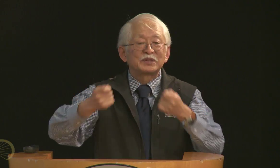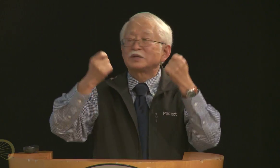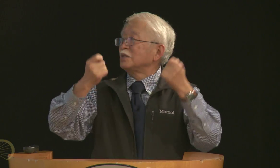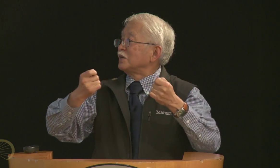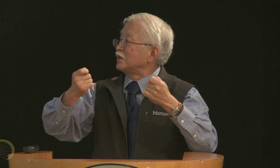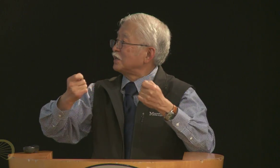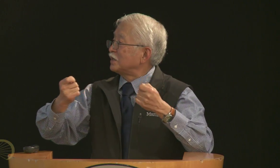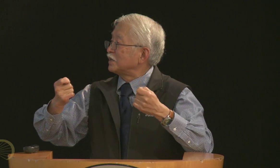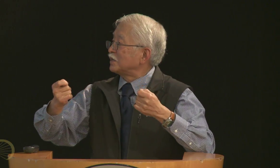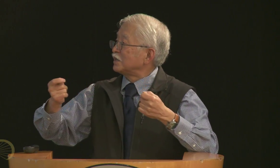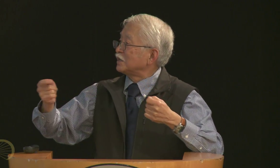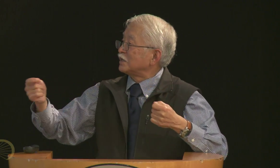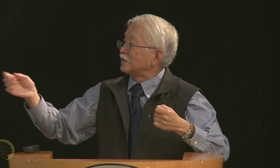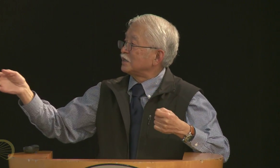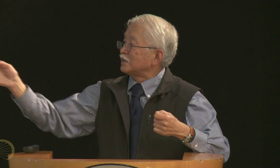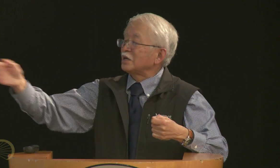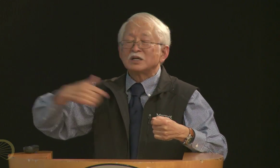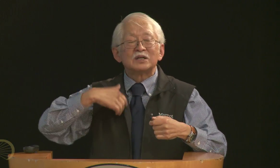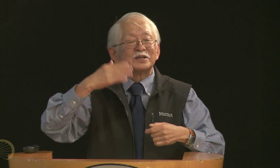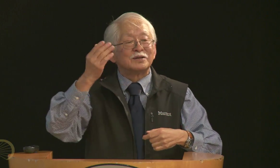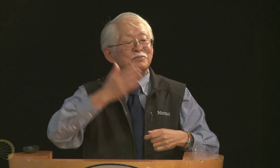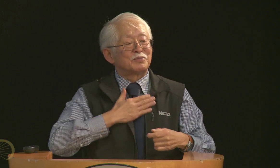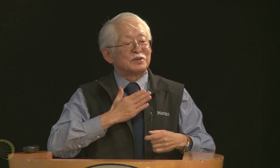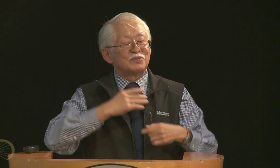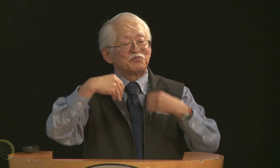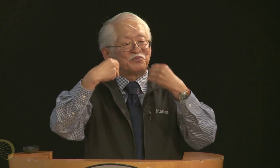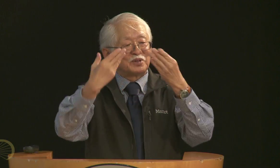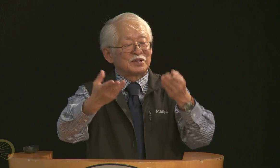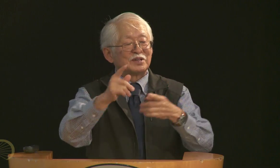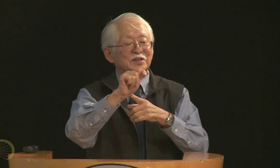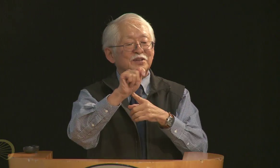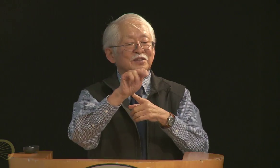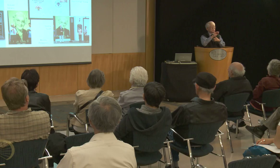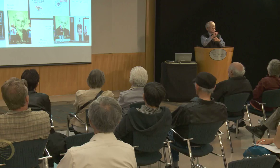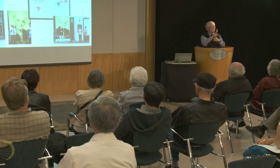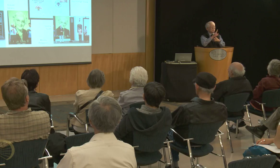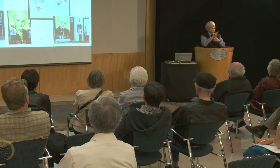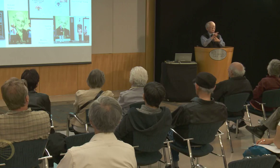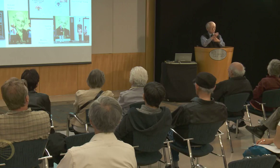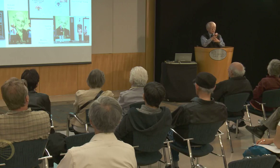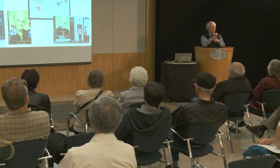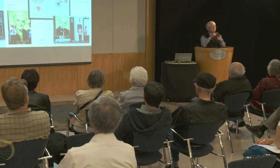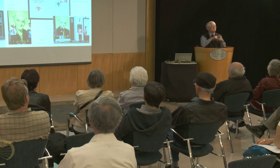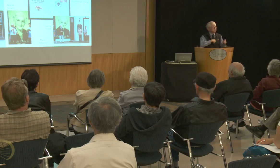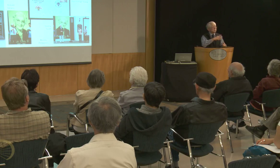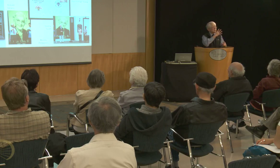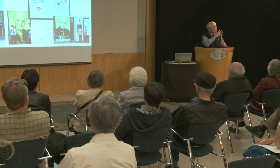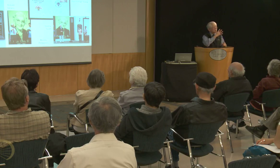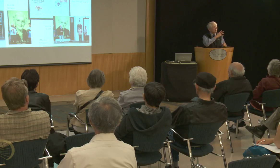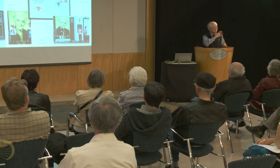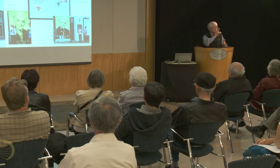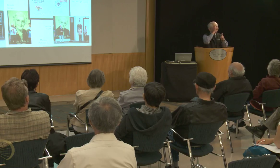for this auspicious occasion in you see in the picture there I had actually given a tribute